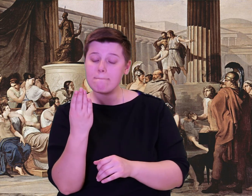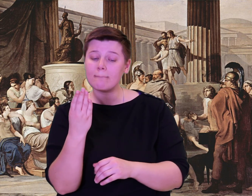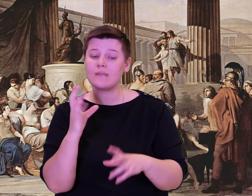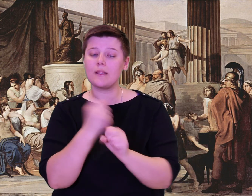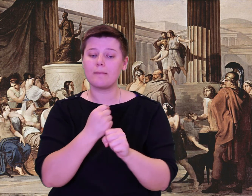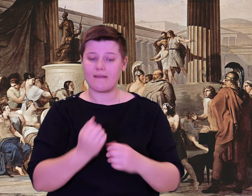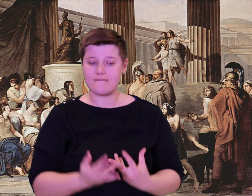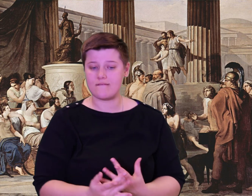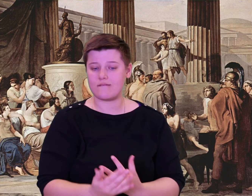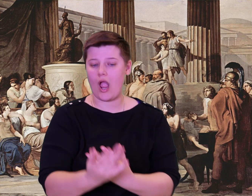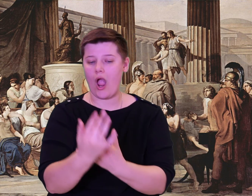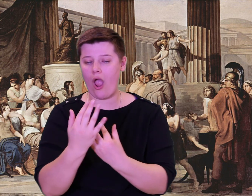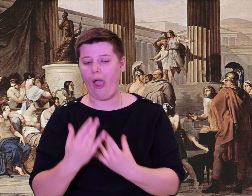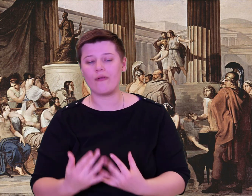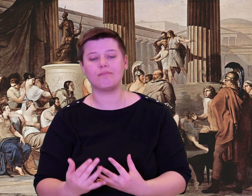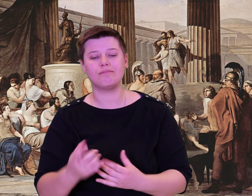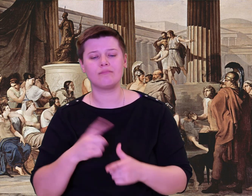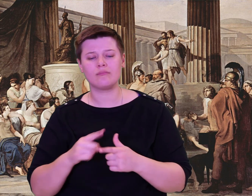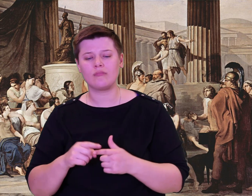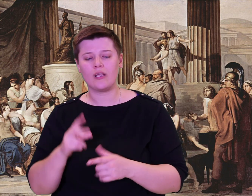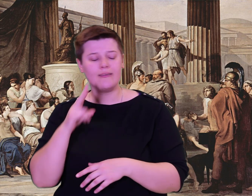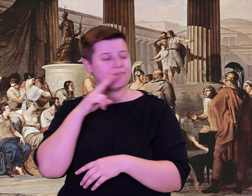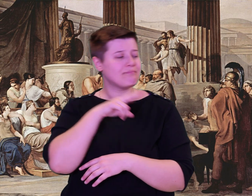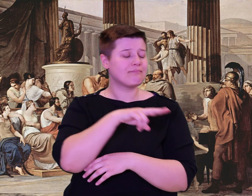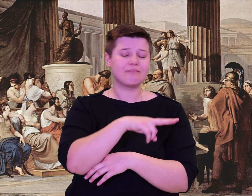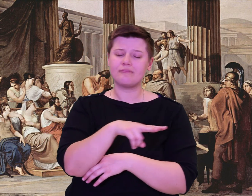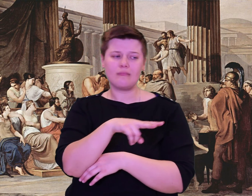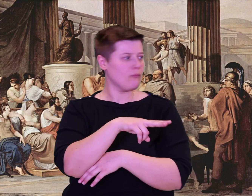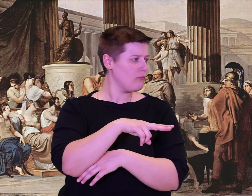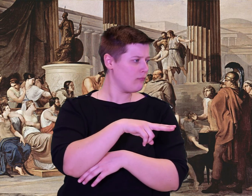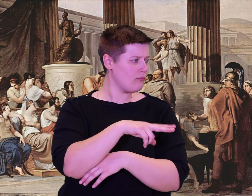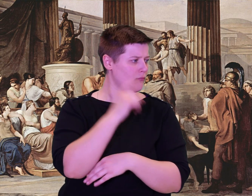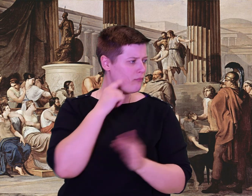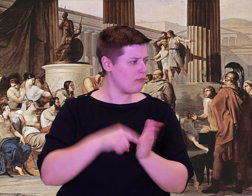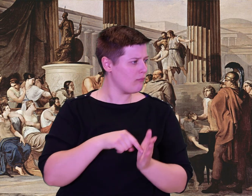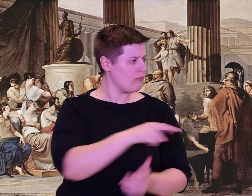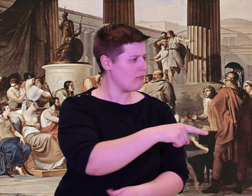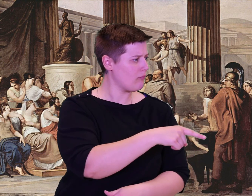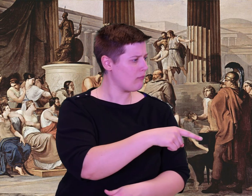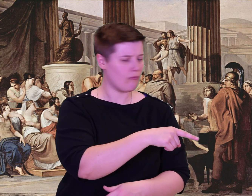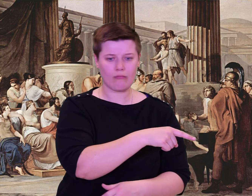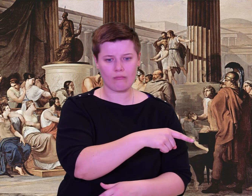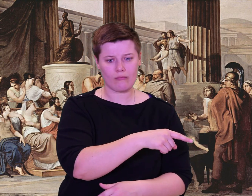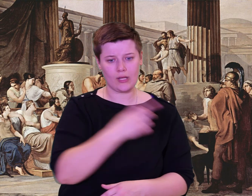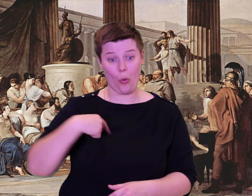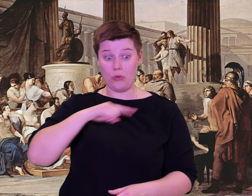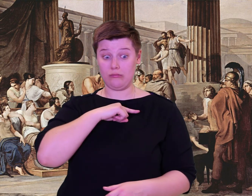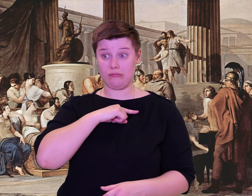So he spoke. His voice, so deep and booming, and his giant size, made our